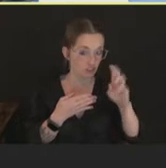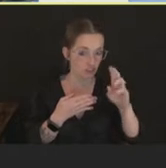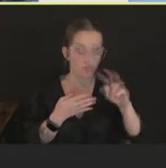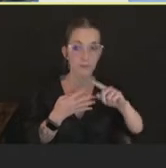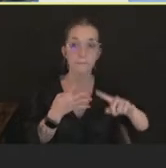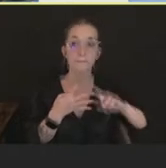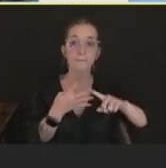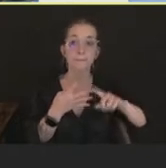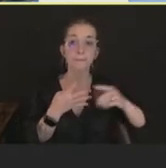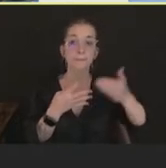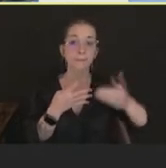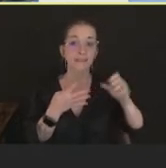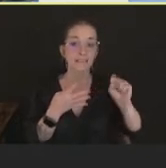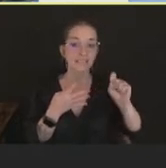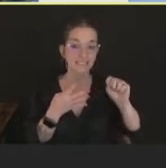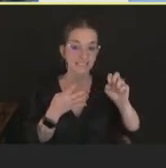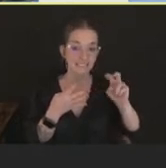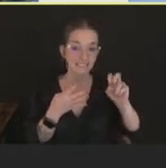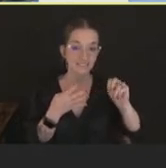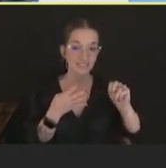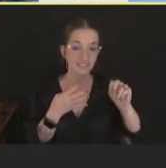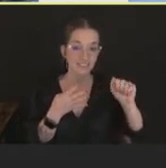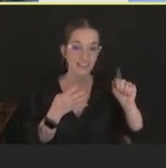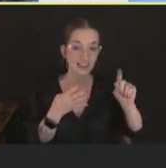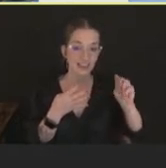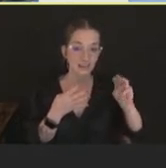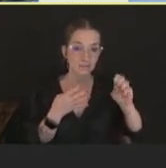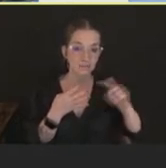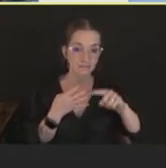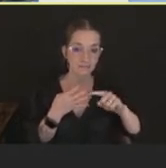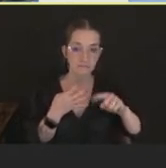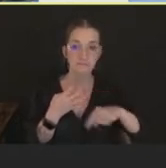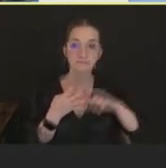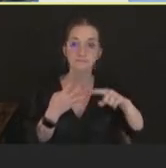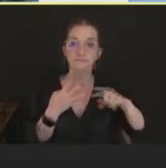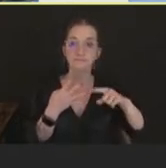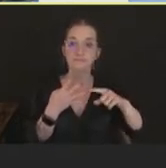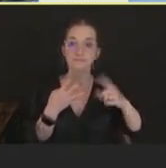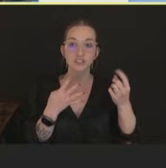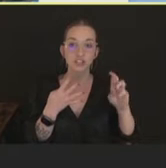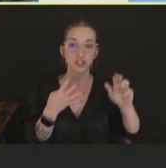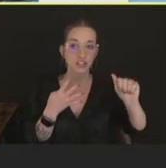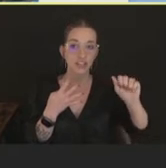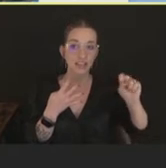talking about Strategic National Stockpile. And then, Dr. Ashwin Vasan from the New York City